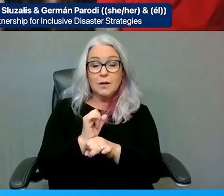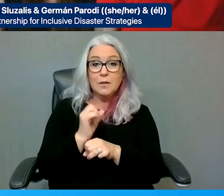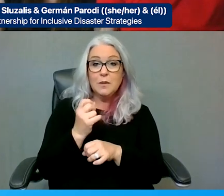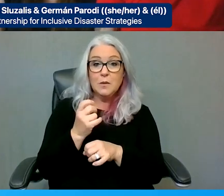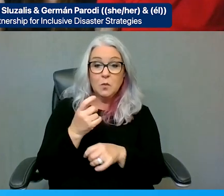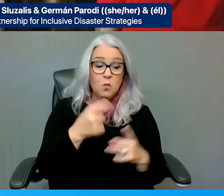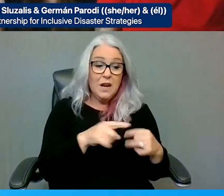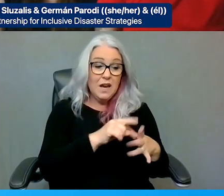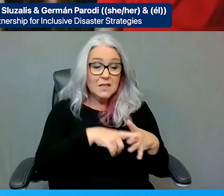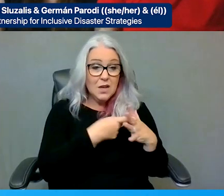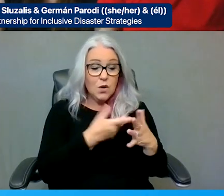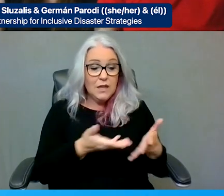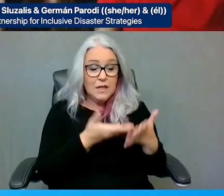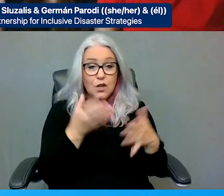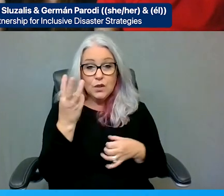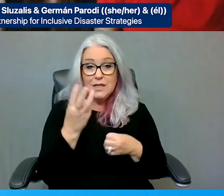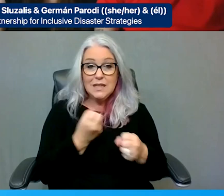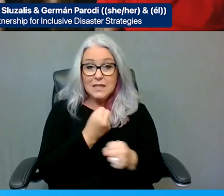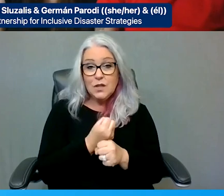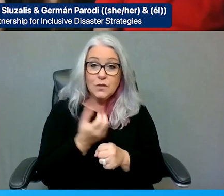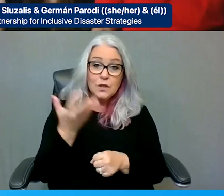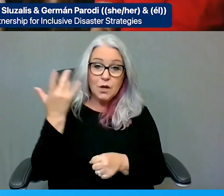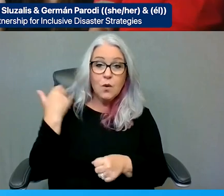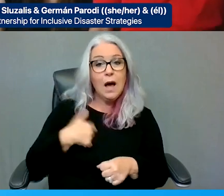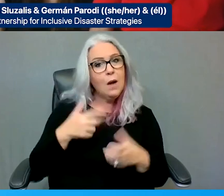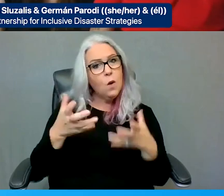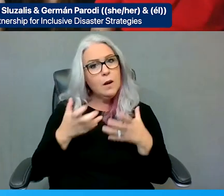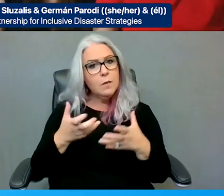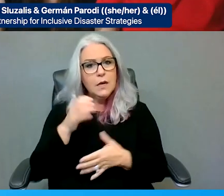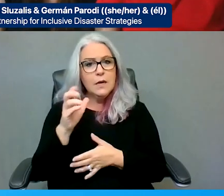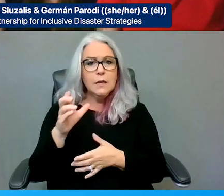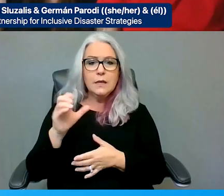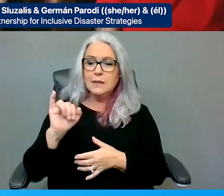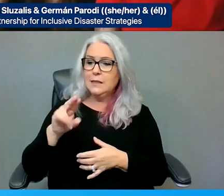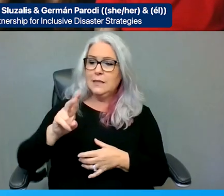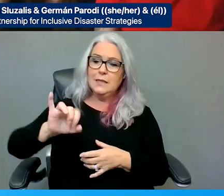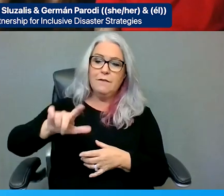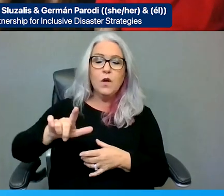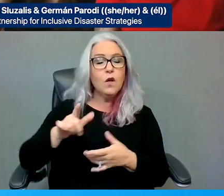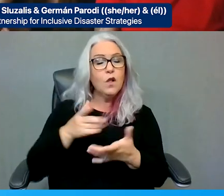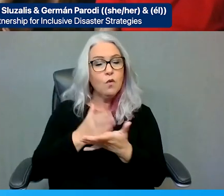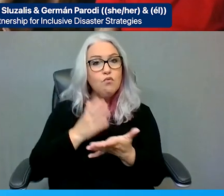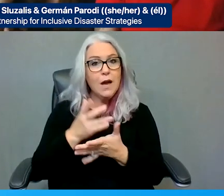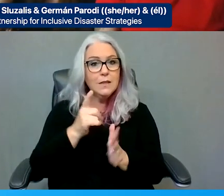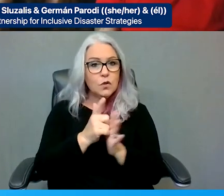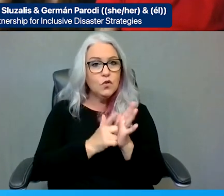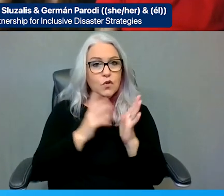people would say, "Well, I want to be a civil rights attorney, and I think this is good work." Just this year, people are saying to us, "It want to be